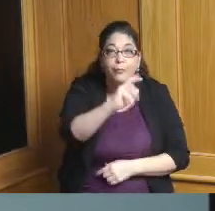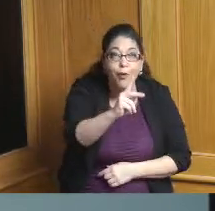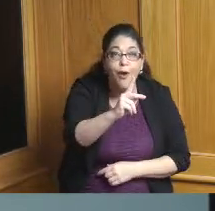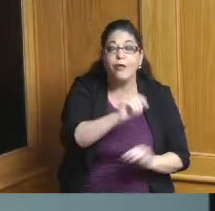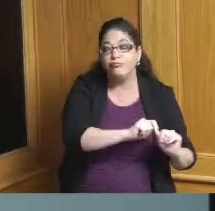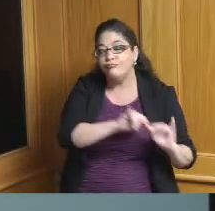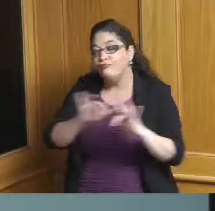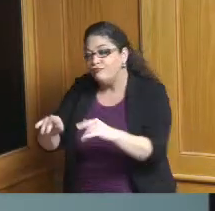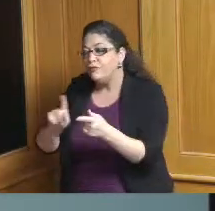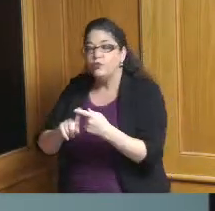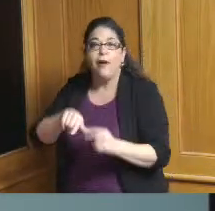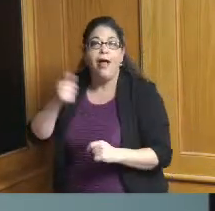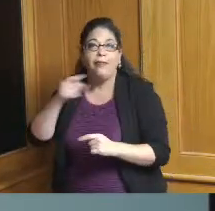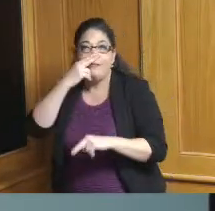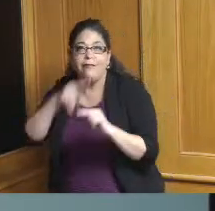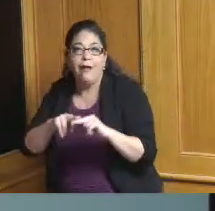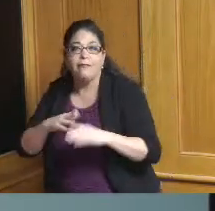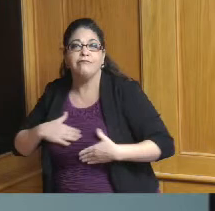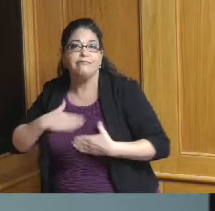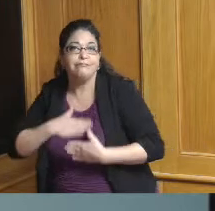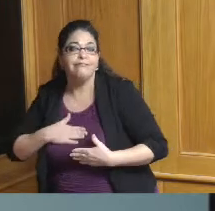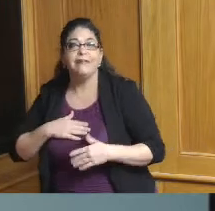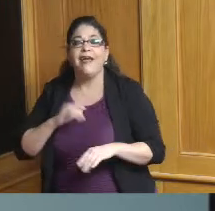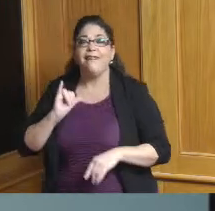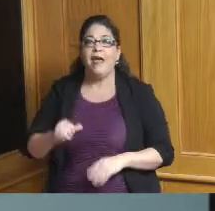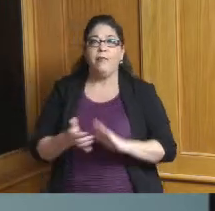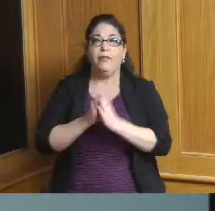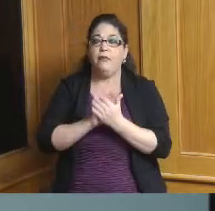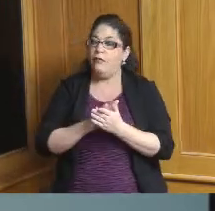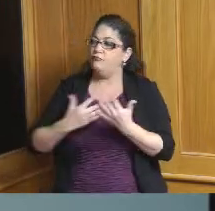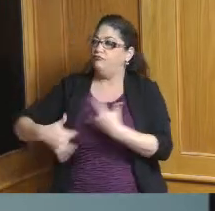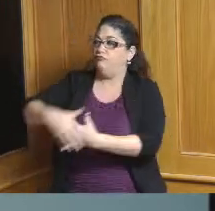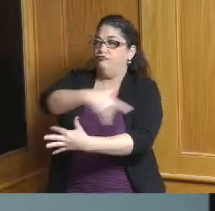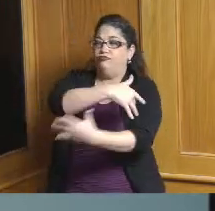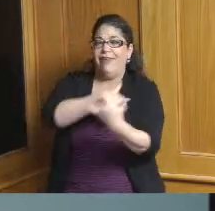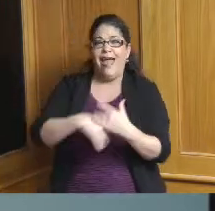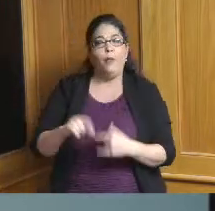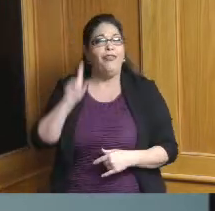need to do we understand that this becomes a more important part of an economic development strategy